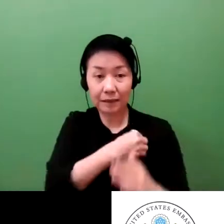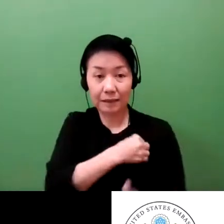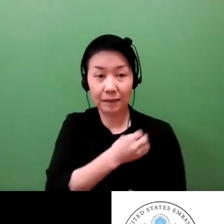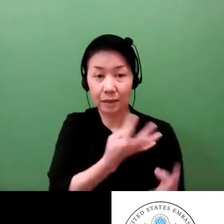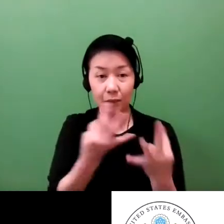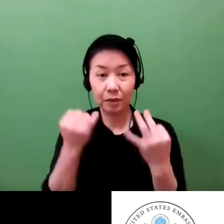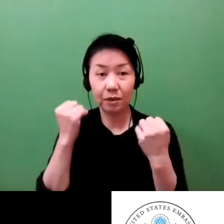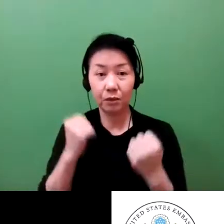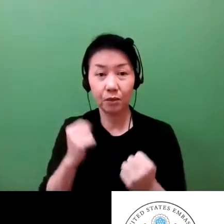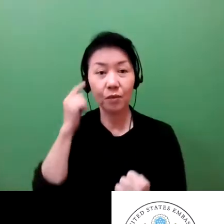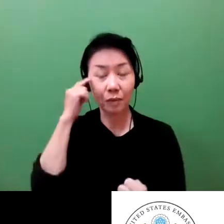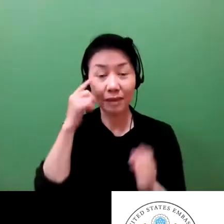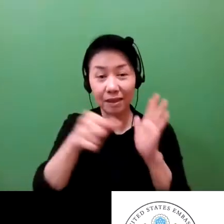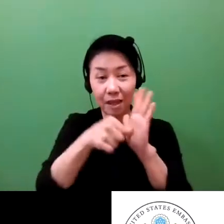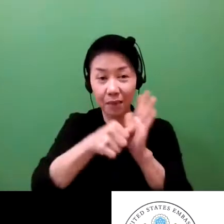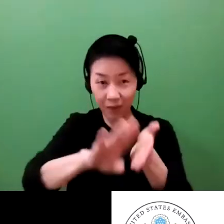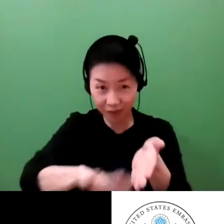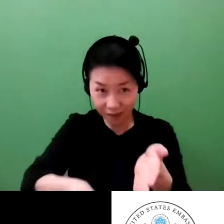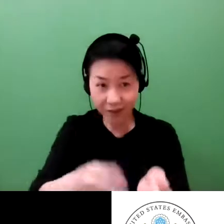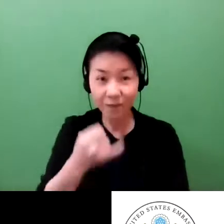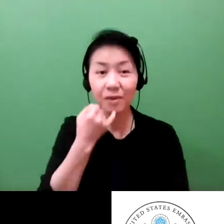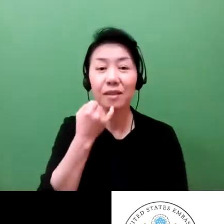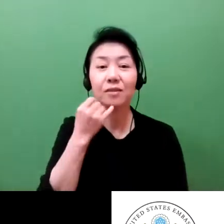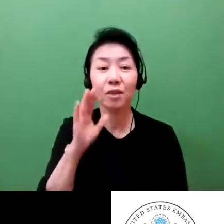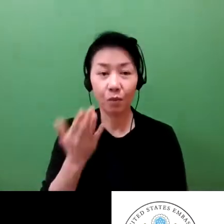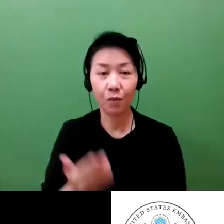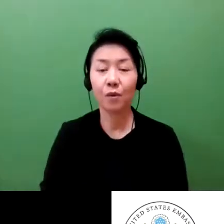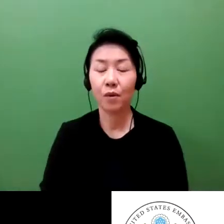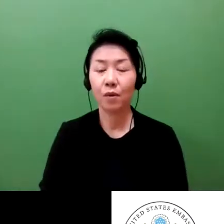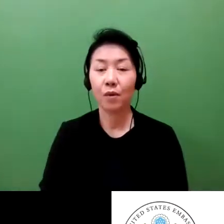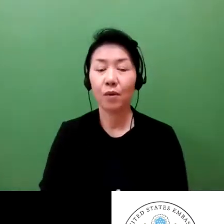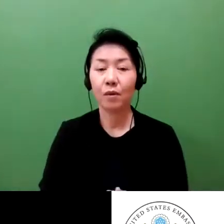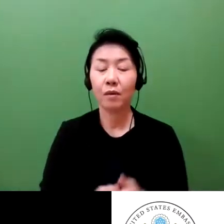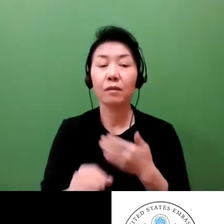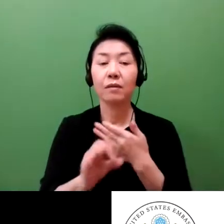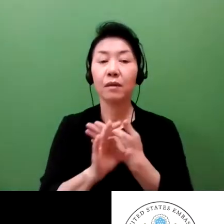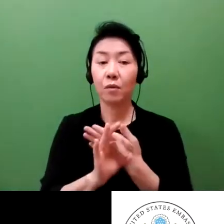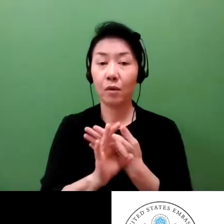if you do not wish to, would you please provide an example,